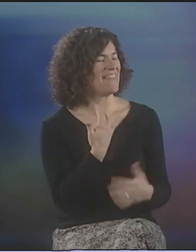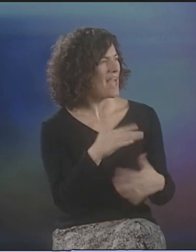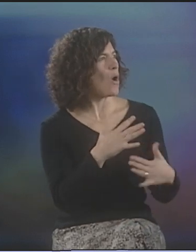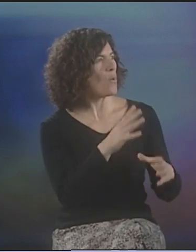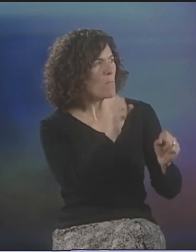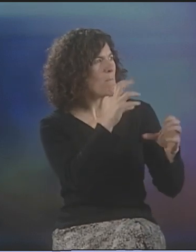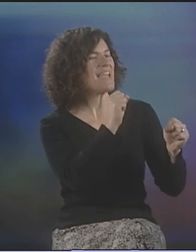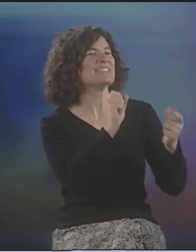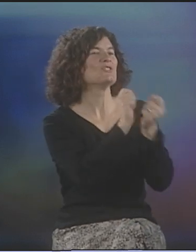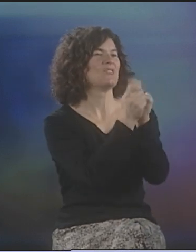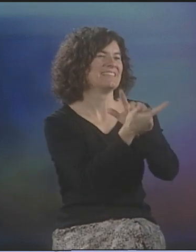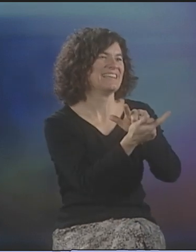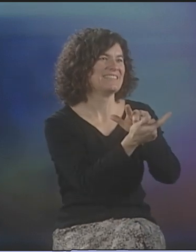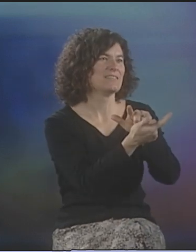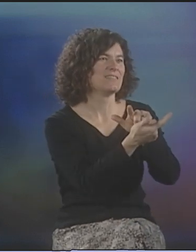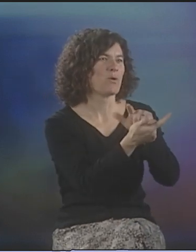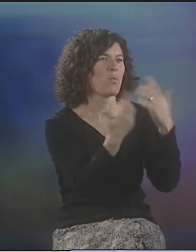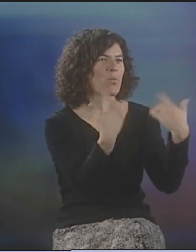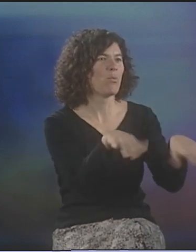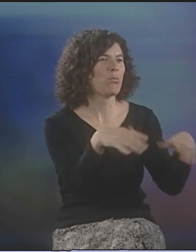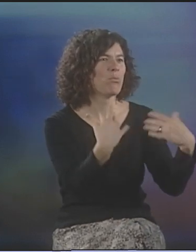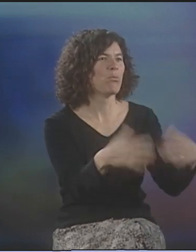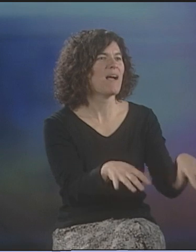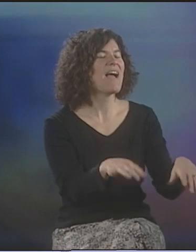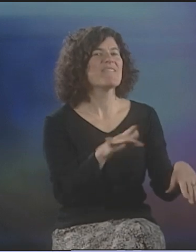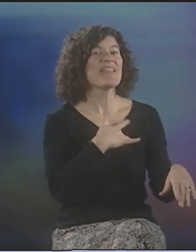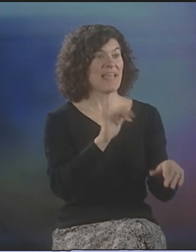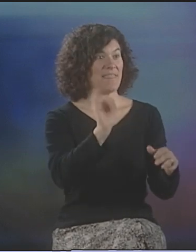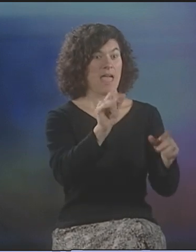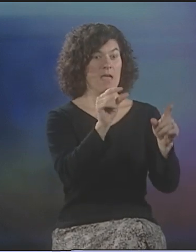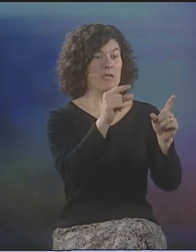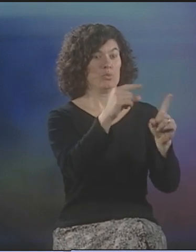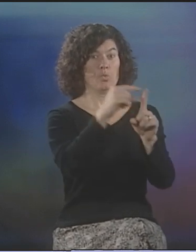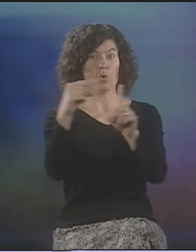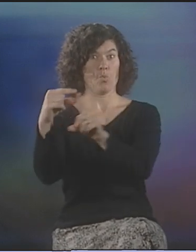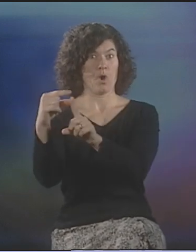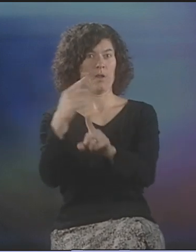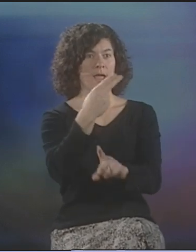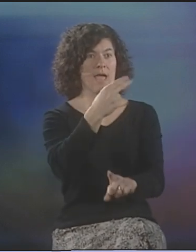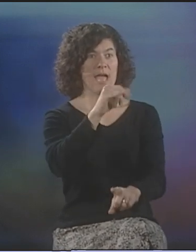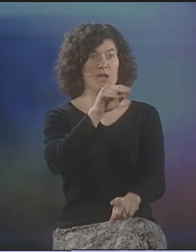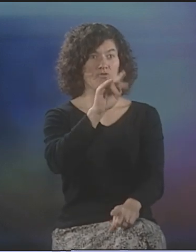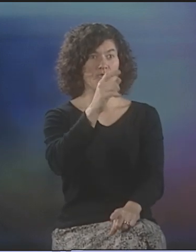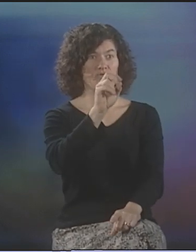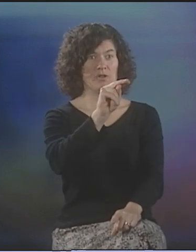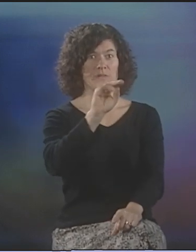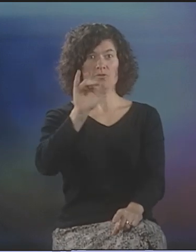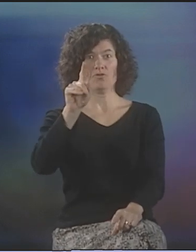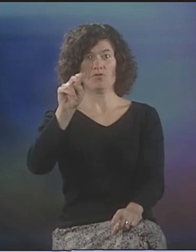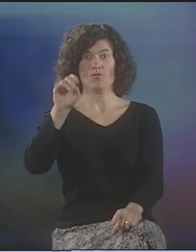IT WAS JUST AN INCREDIBLE TRANSLATION THAT HE RENDERED RIGHT THERE. THOSE WORDS, "HYDROGEN JUKEBOX,"